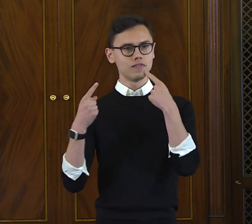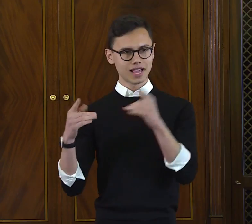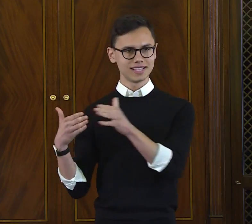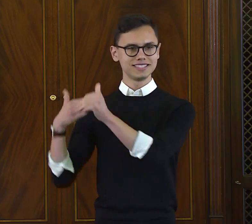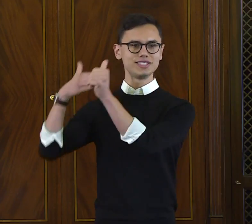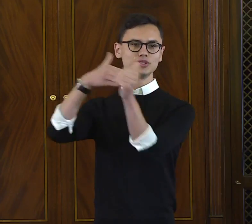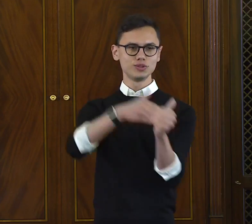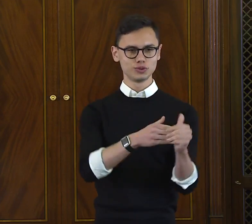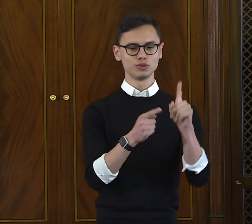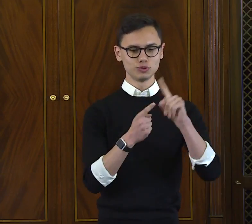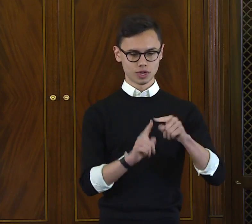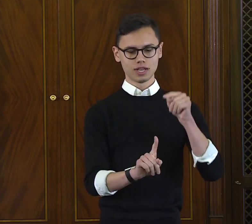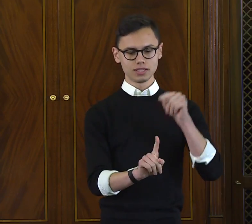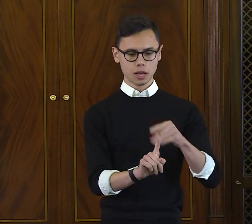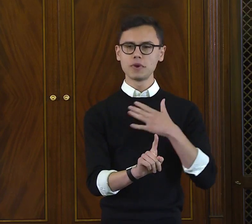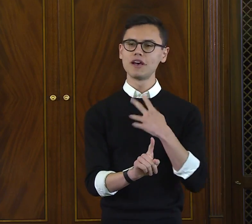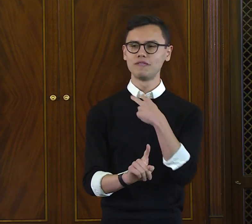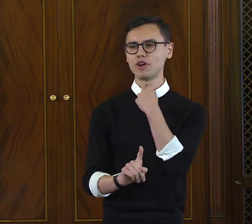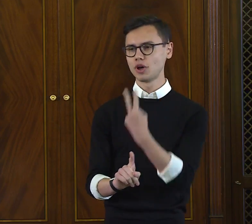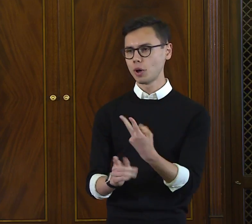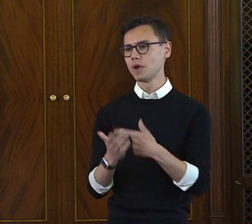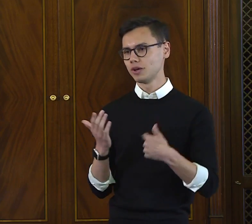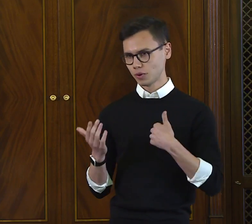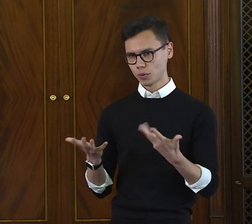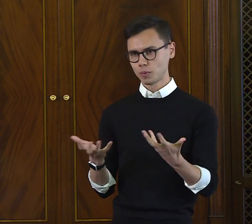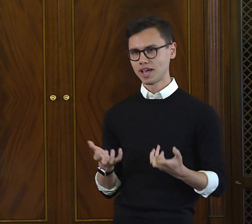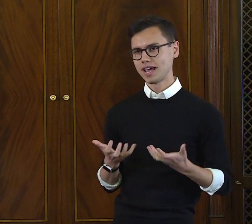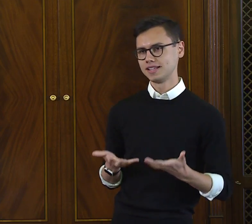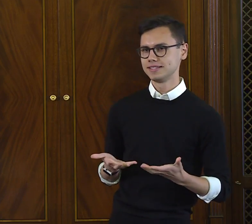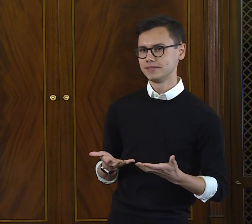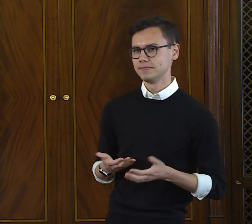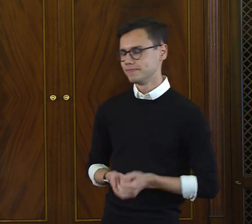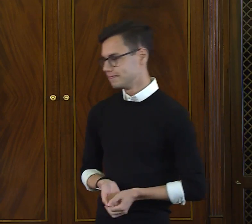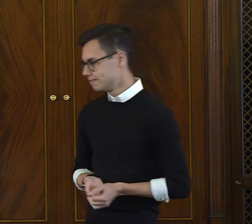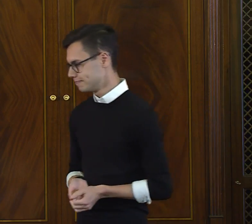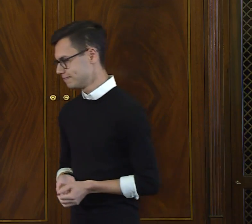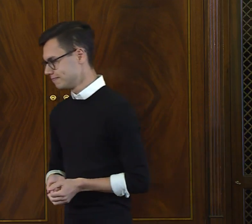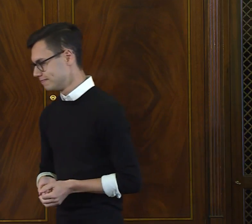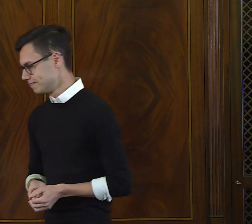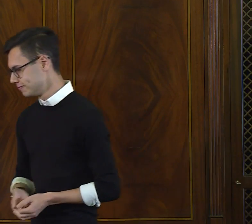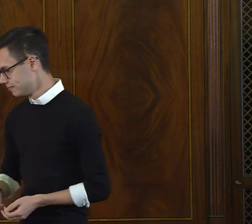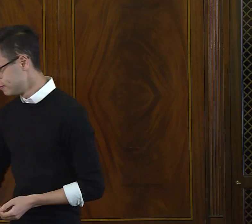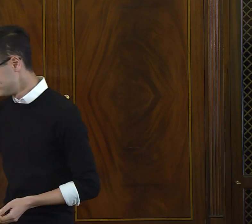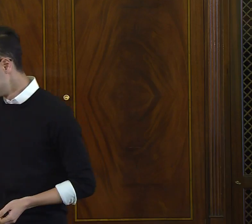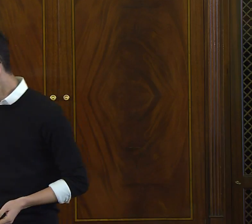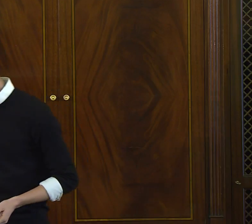and that was the humanity I longed for in my writing. With a solid understanding of the art of conversation